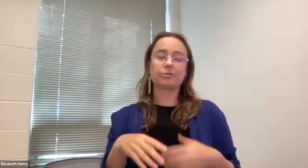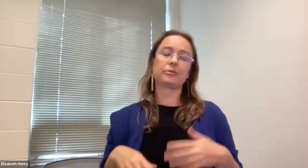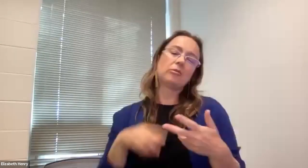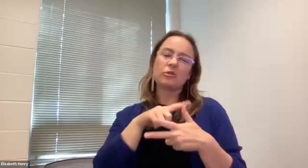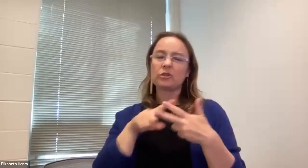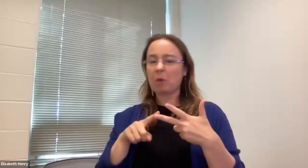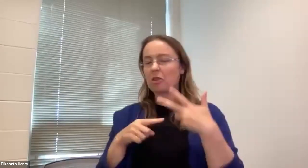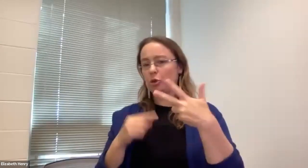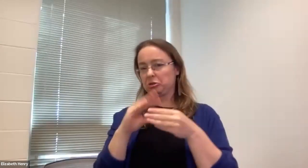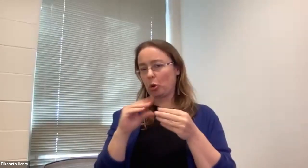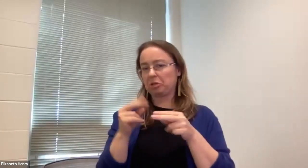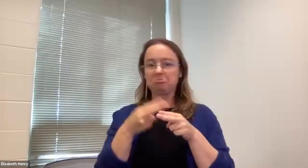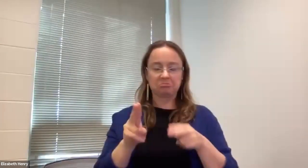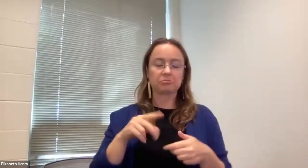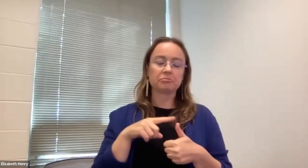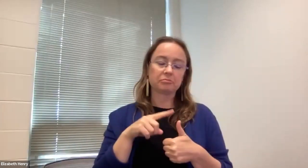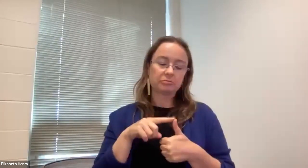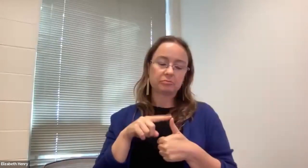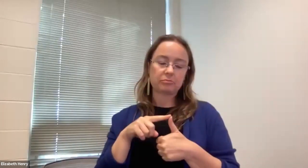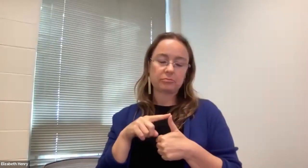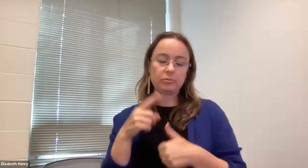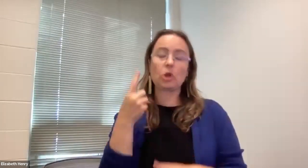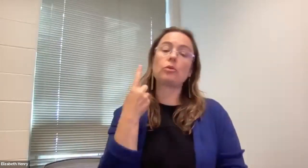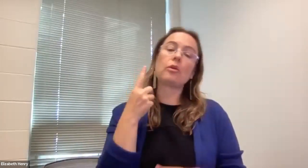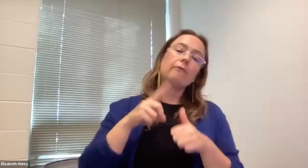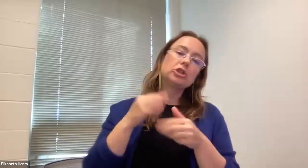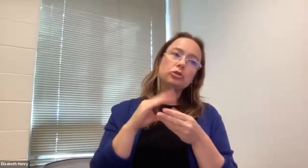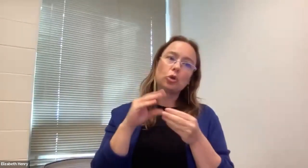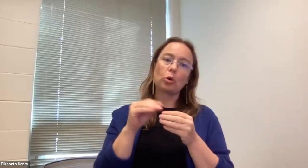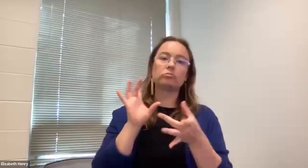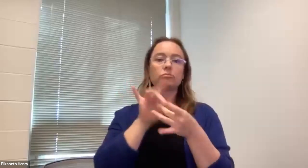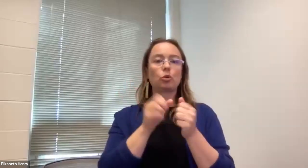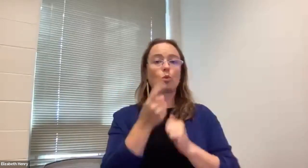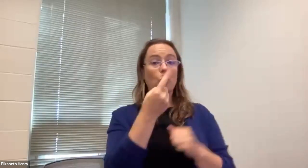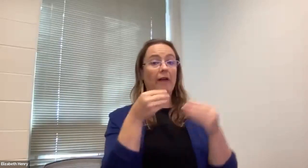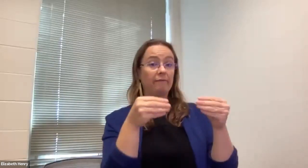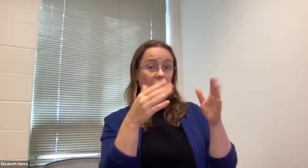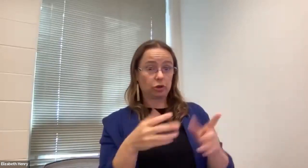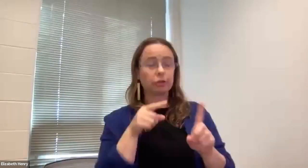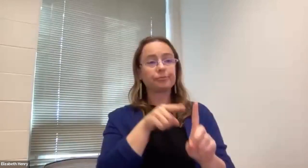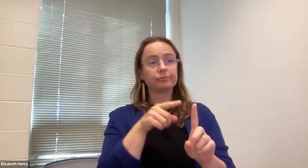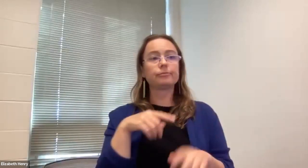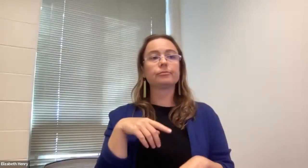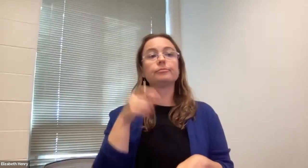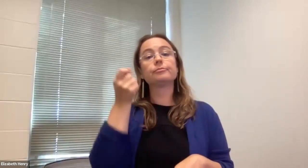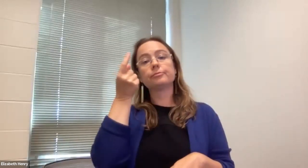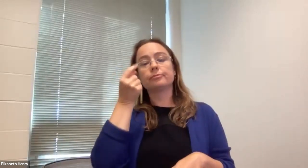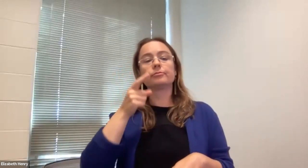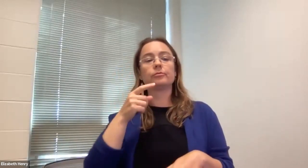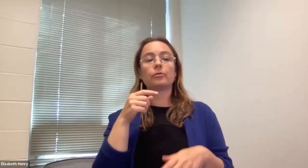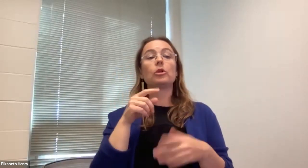Gustavo Navarrete (he/him/él): when it comes to accessibility uh three sailing points that I would like to mention. One is, I remember, one story where I was working with a vendor